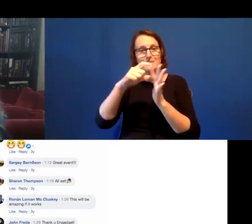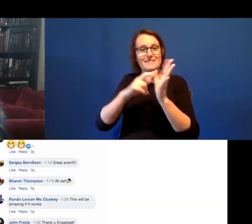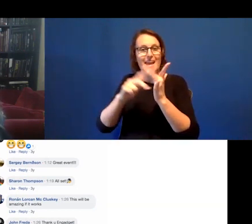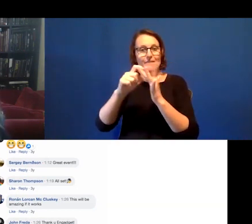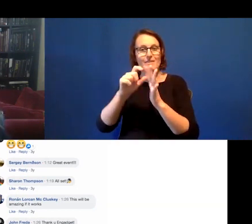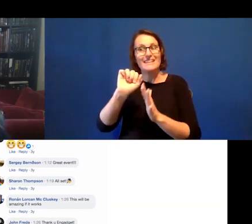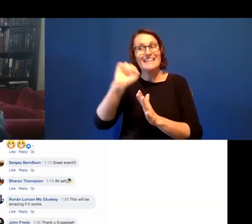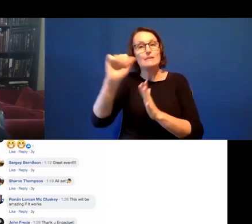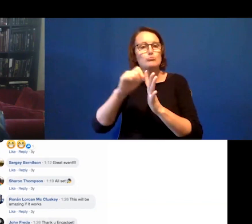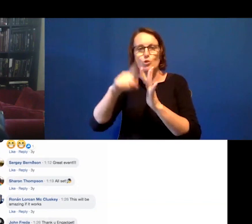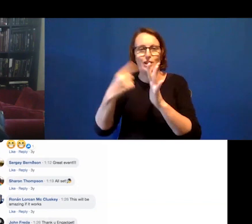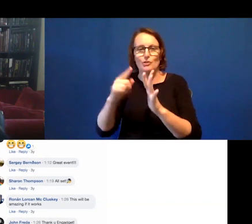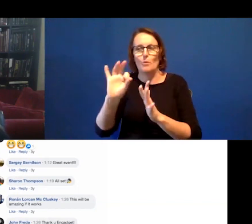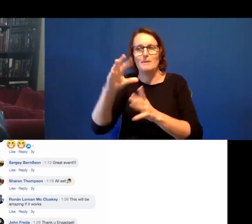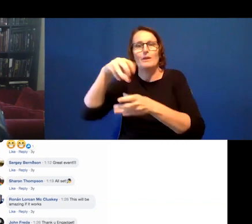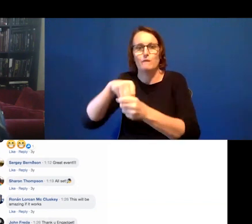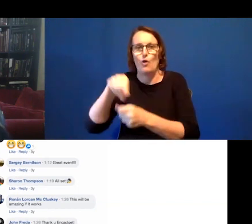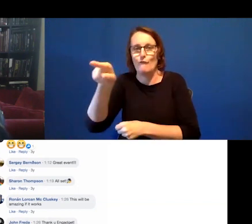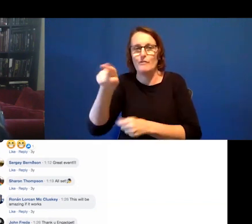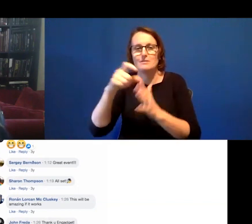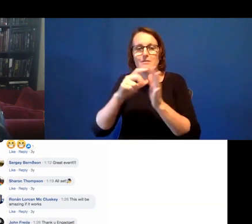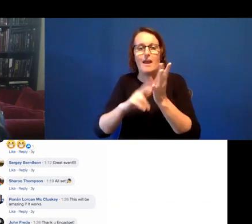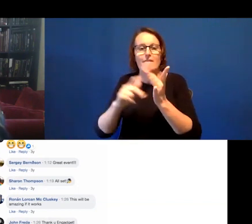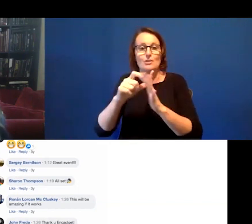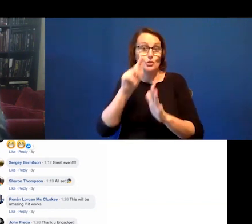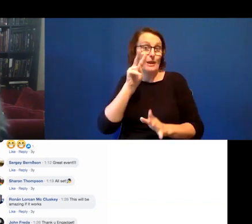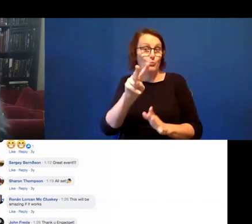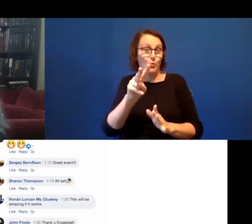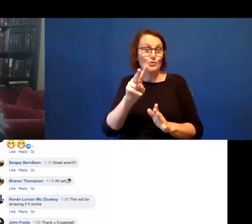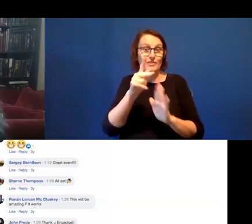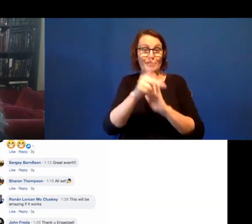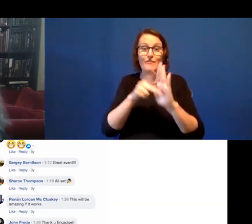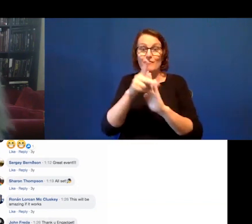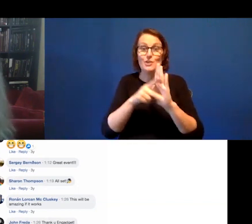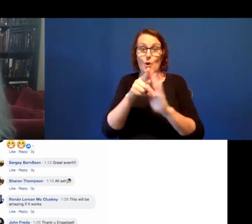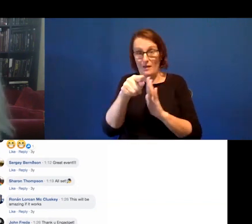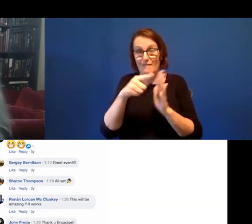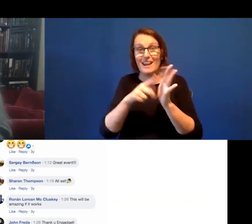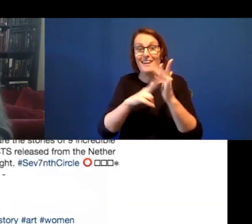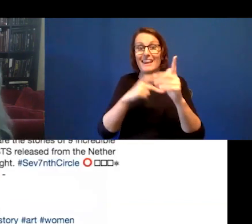It wasn't his project. And you can watch the video archive in the link there.